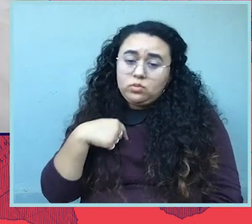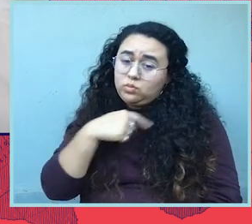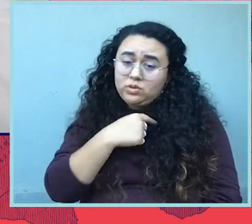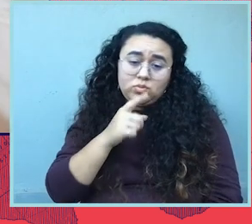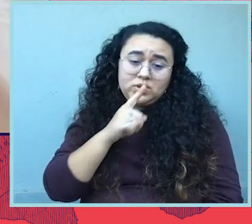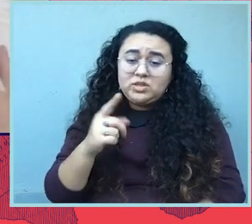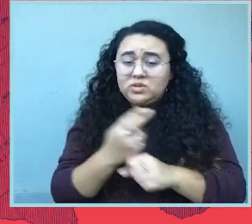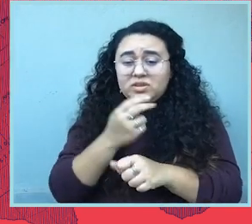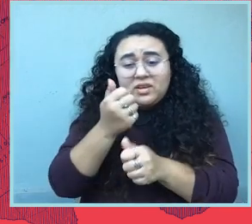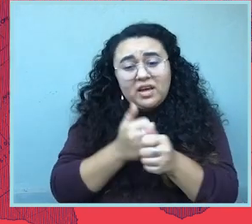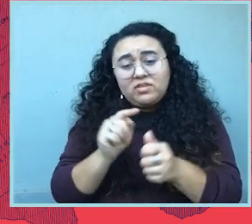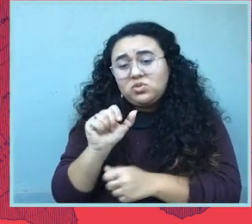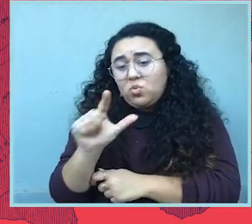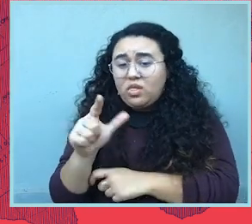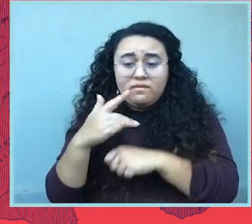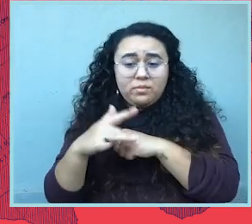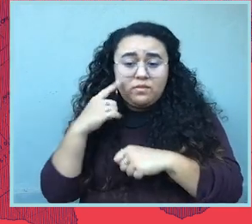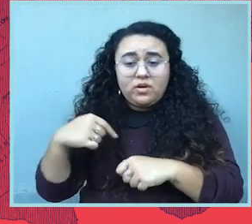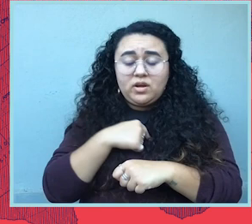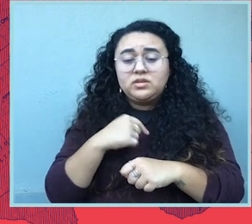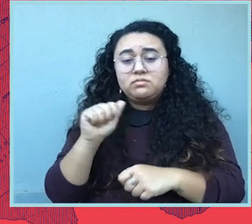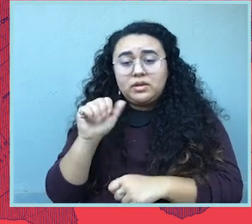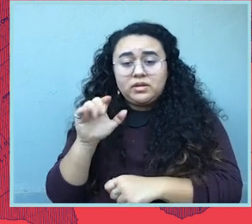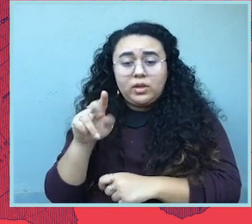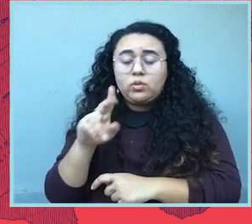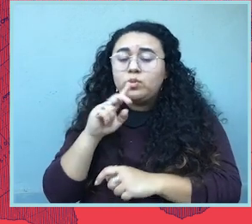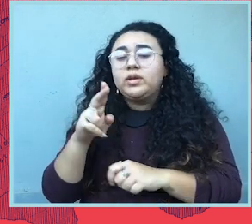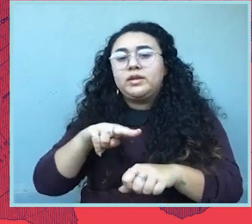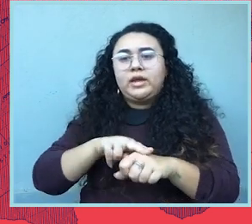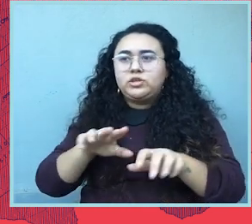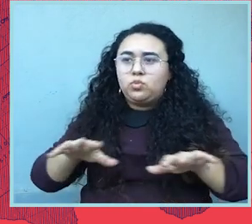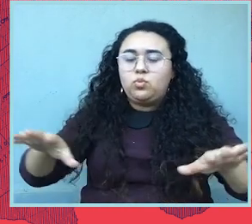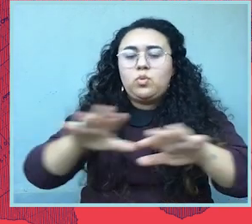And the thing that's so incredible about the ACLU is that we are a nationwide organization